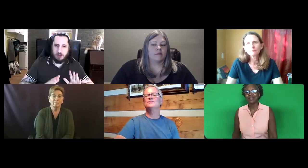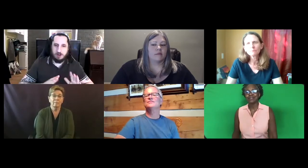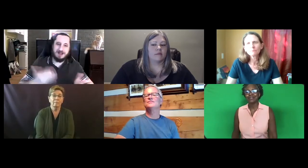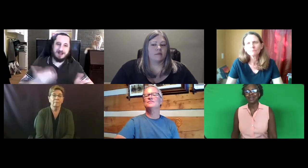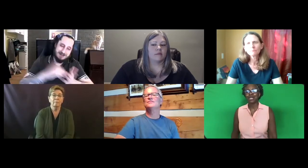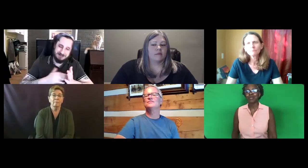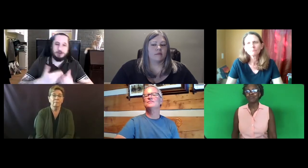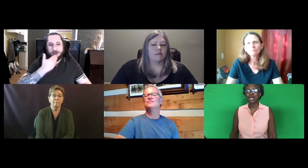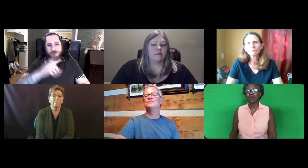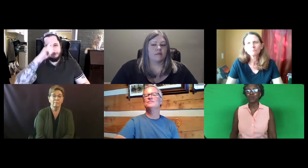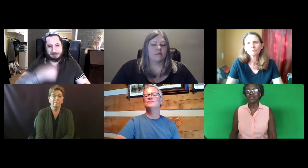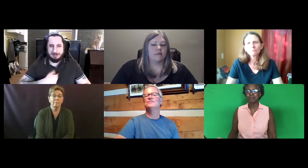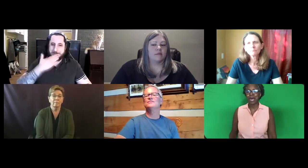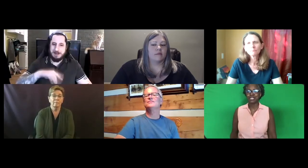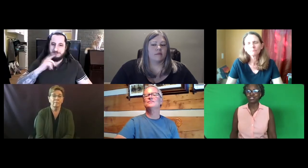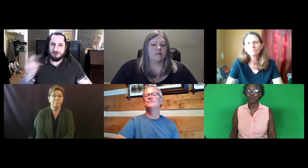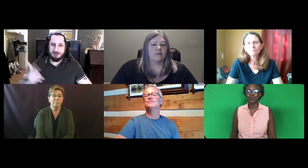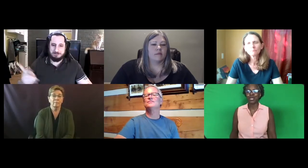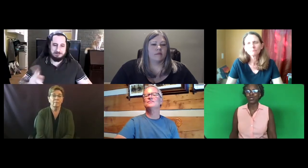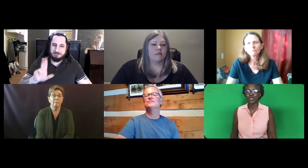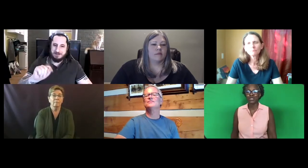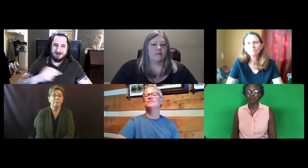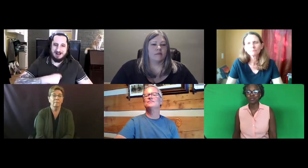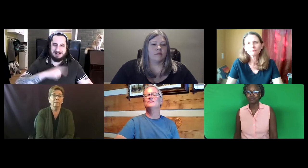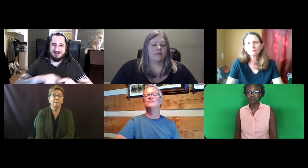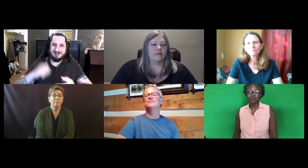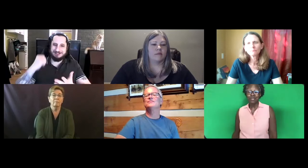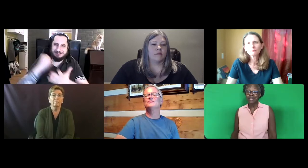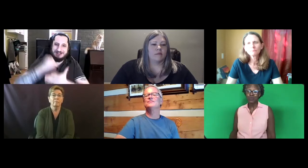How do we evaluate what's a good interpreter and what's a bad interpreter?